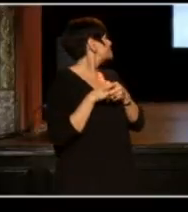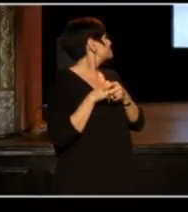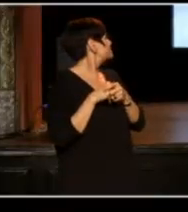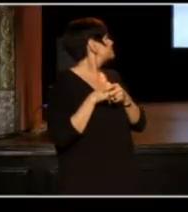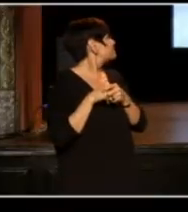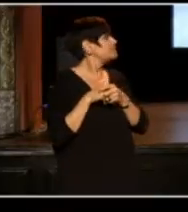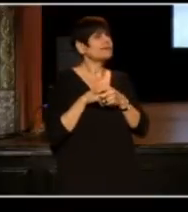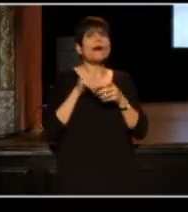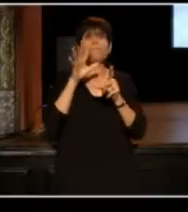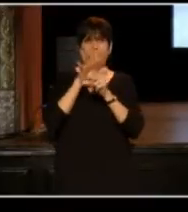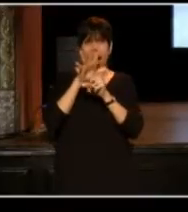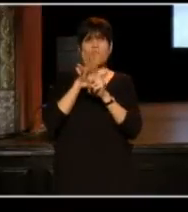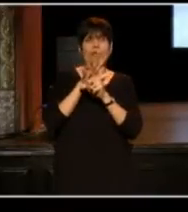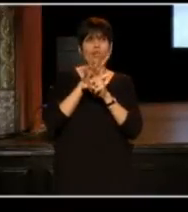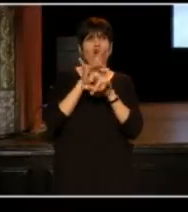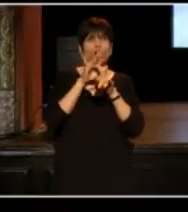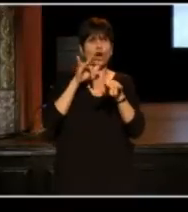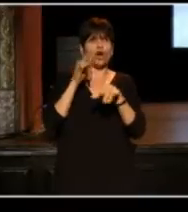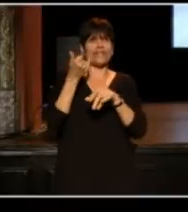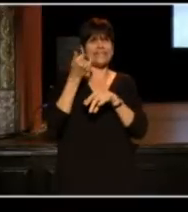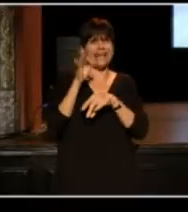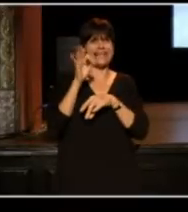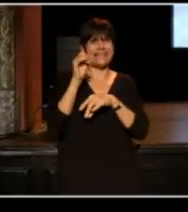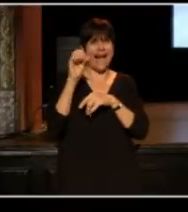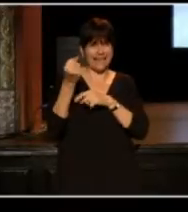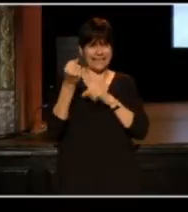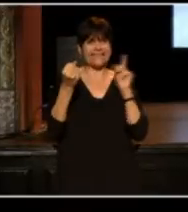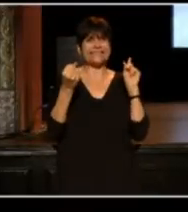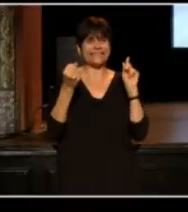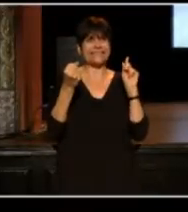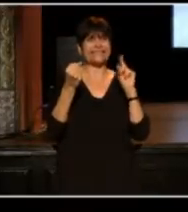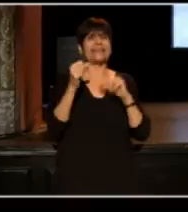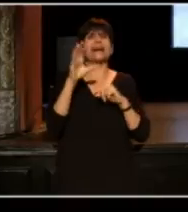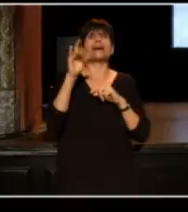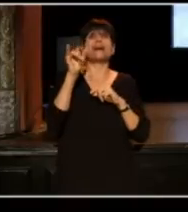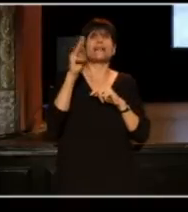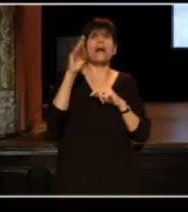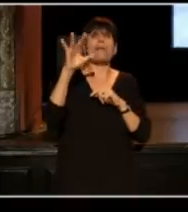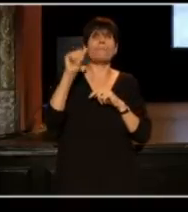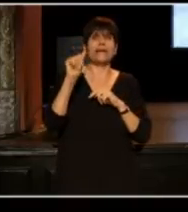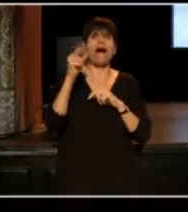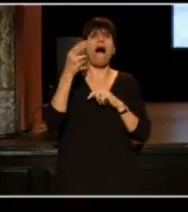It was very popular in the early 90s, in the Columbia Heights neighbourhood.